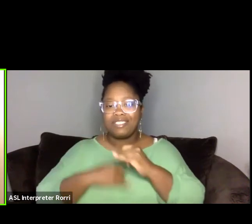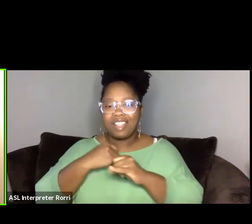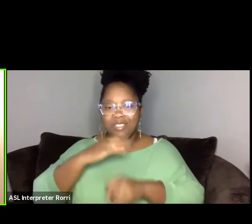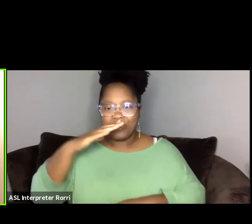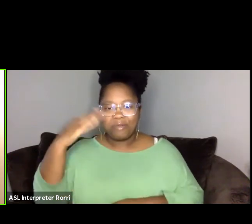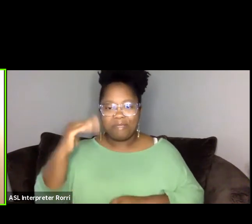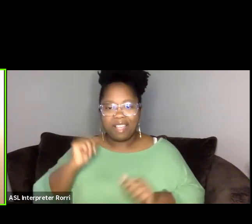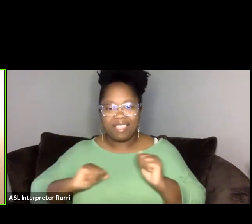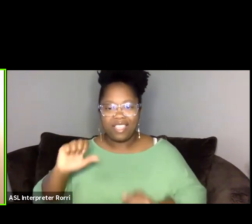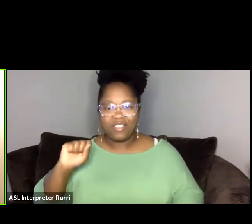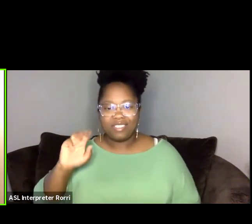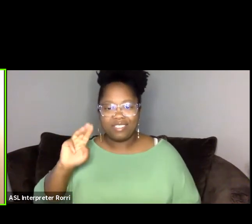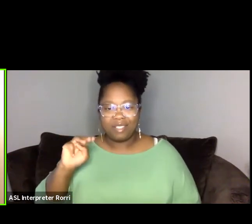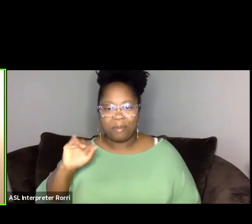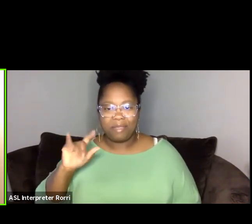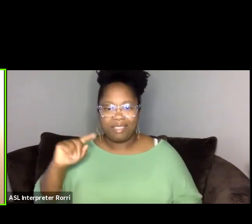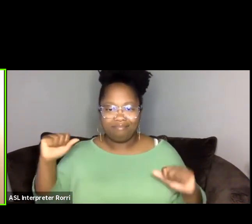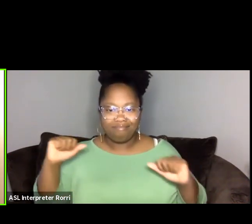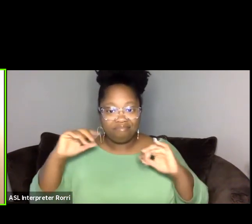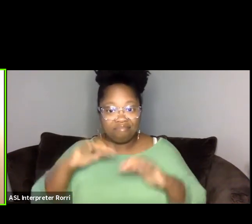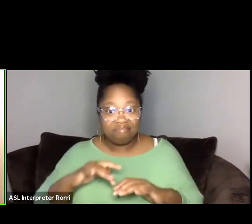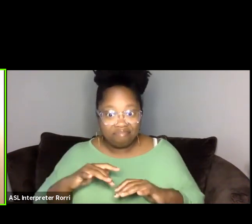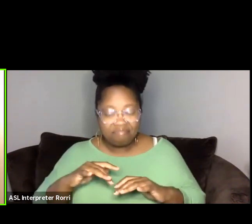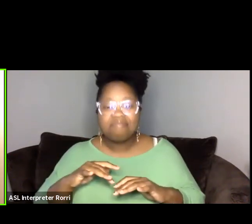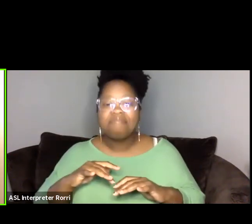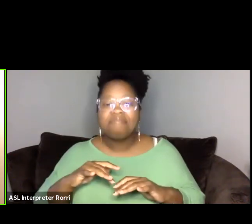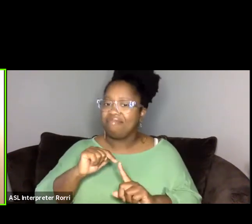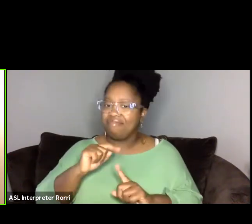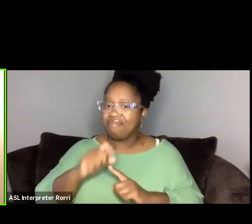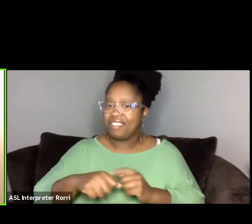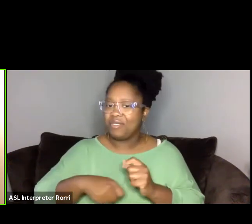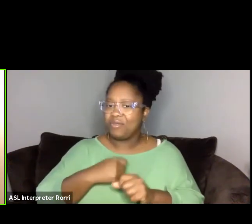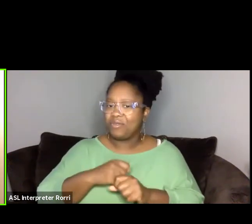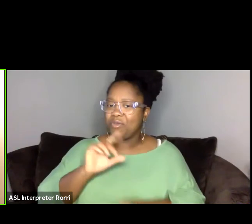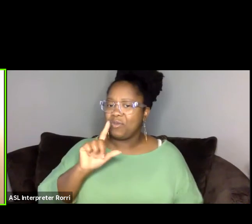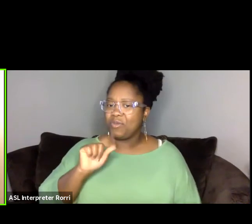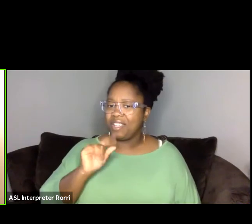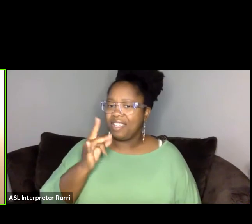which we held an event in 2018, which was a celebration